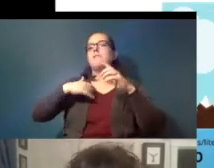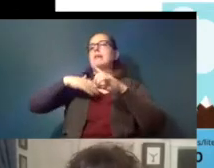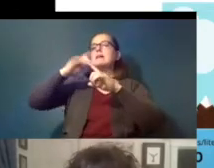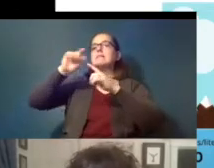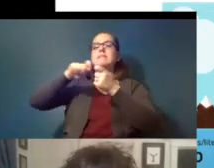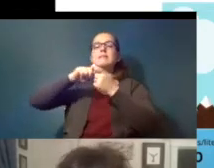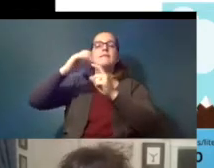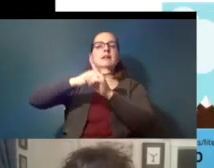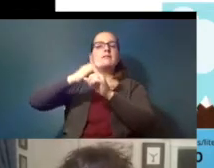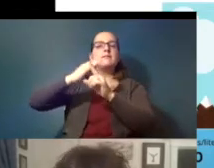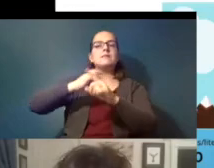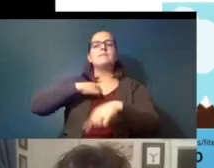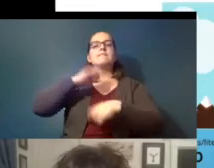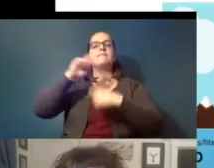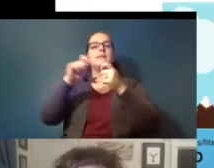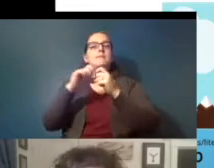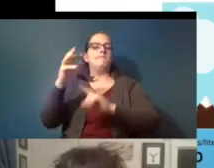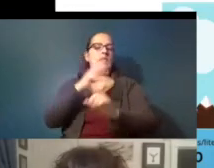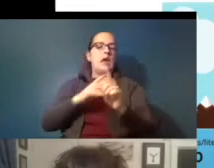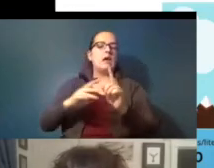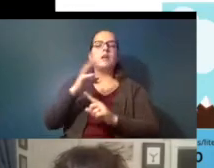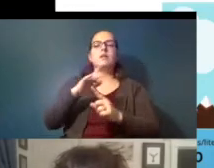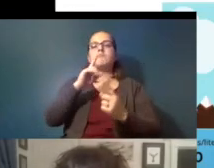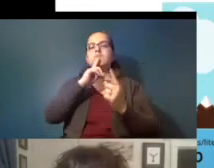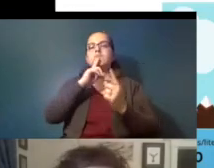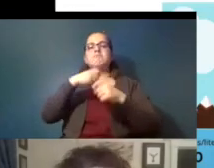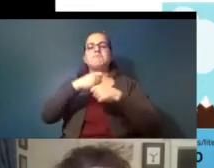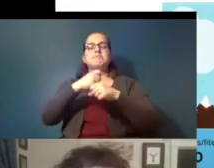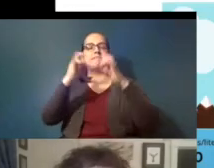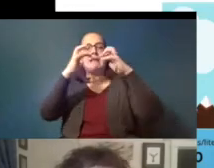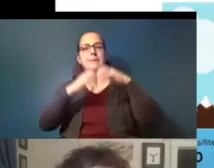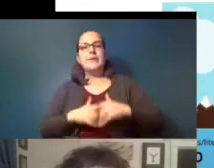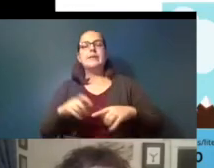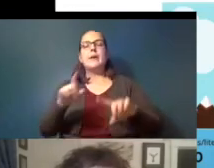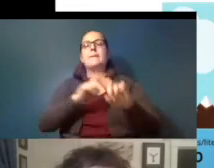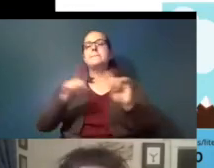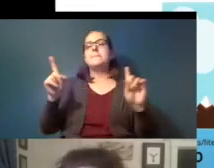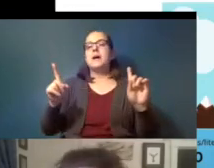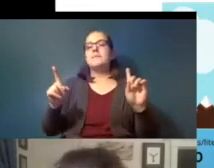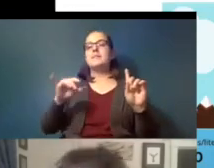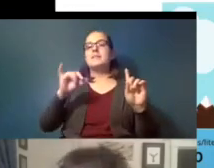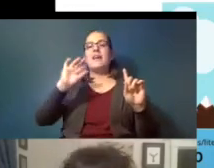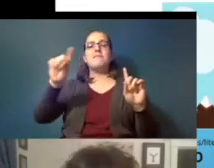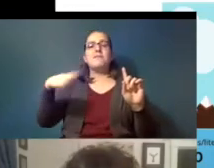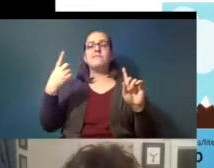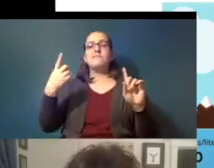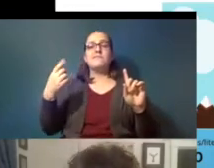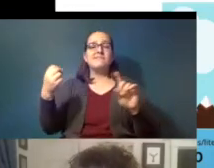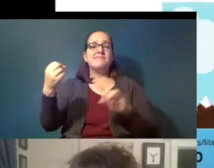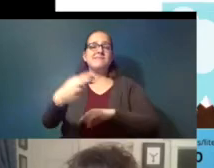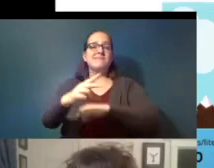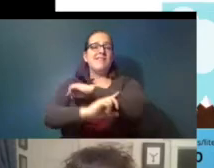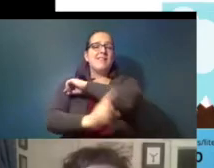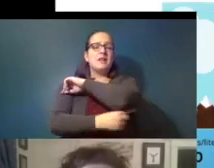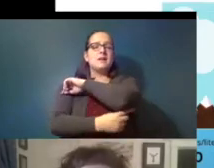has certain conditions to actually make them break down but if they just get into a landfill or get